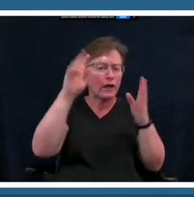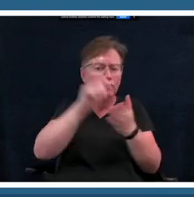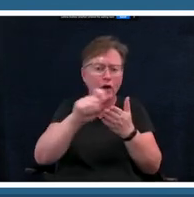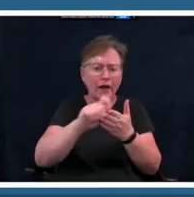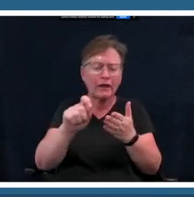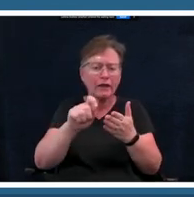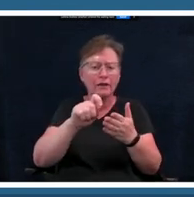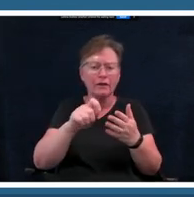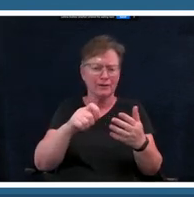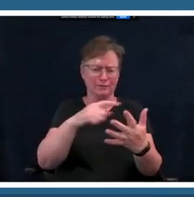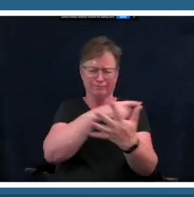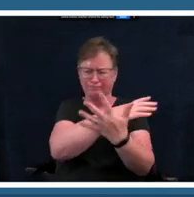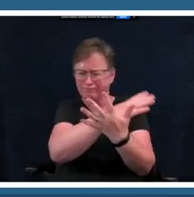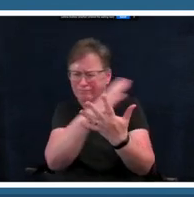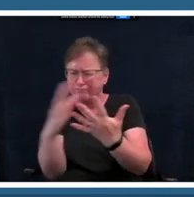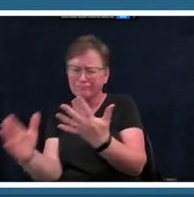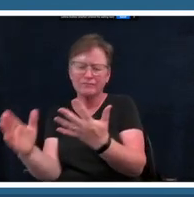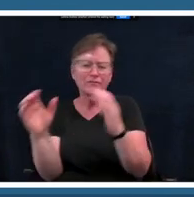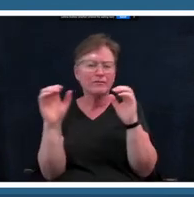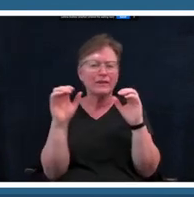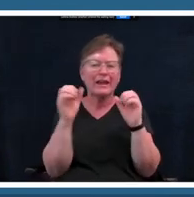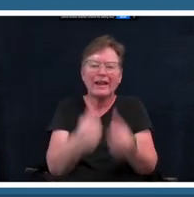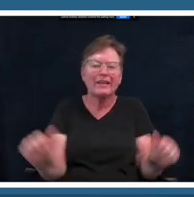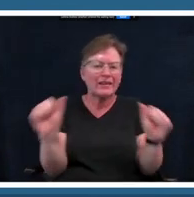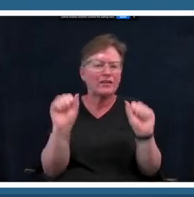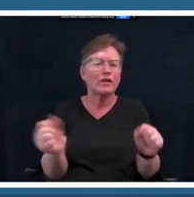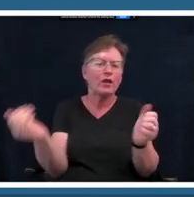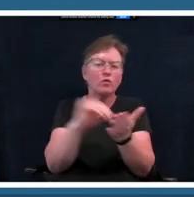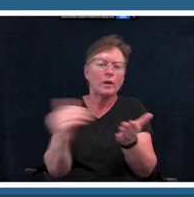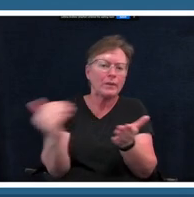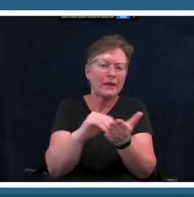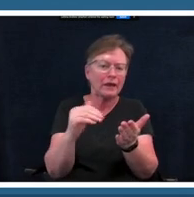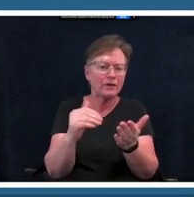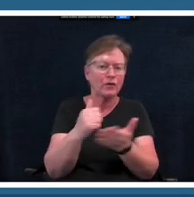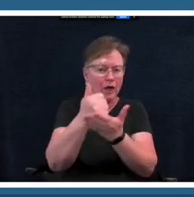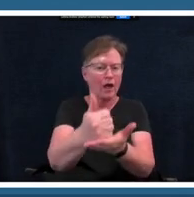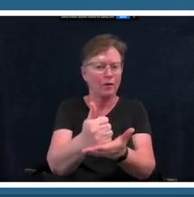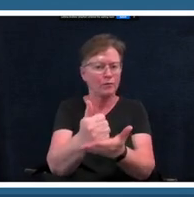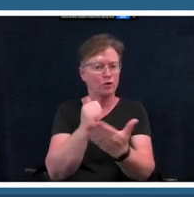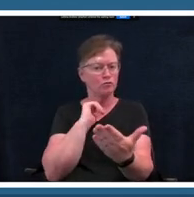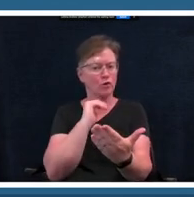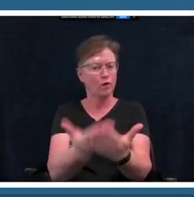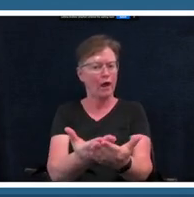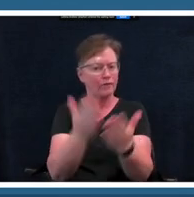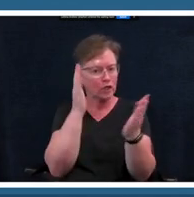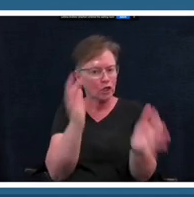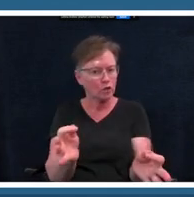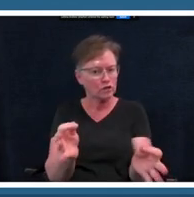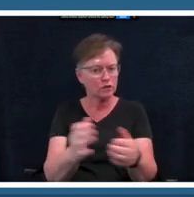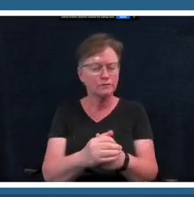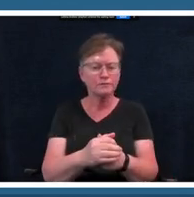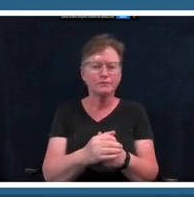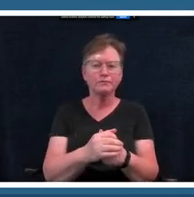repeat to allow you to arrive at at some sort of conclusion